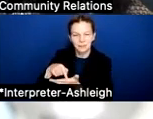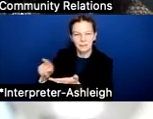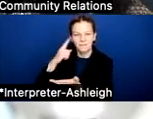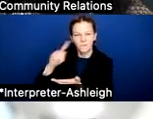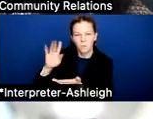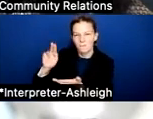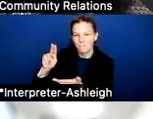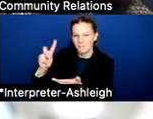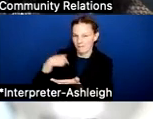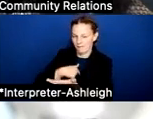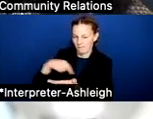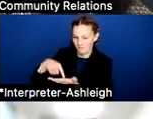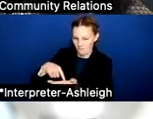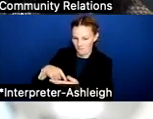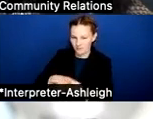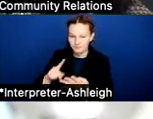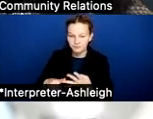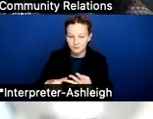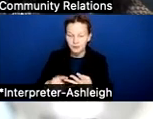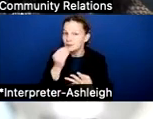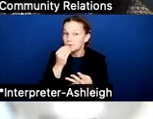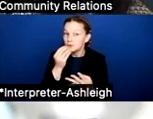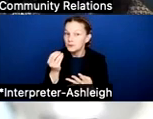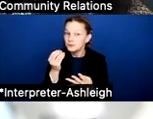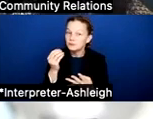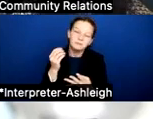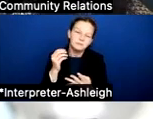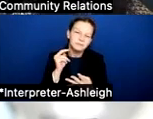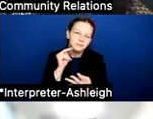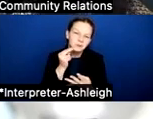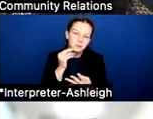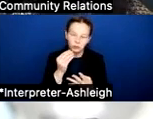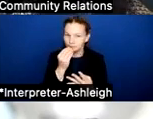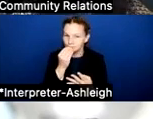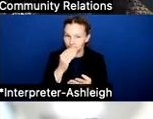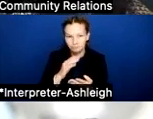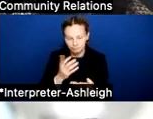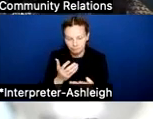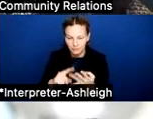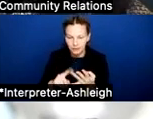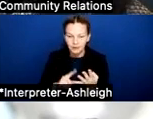Those are the four types of budgets that we prepare annually. But tonight we're gonna concentrate on the maintenance and operations budget.